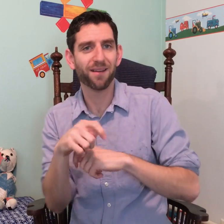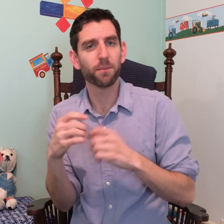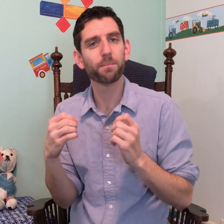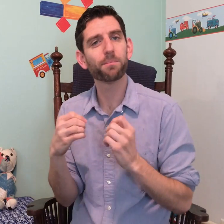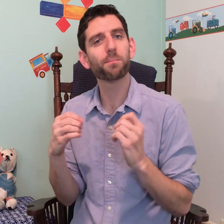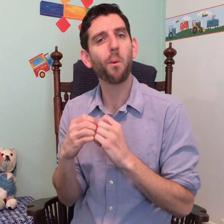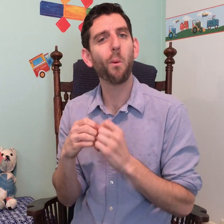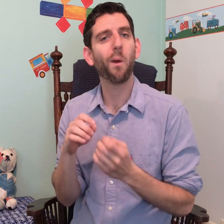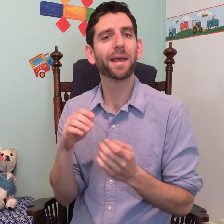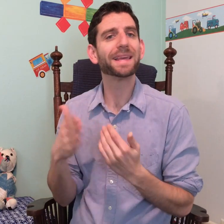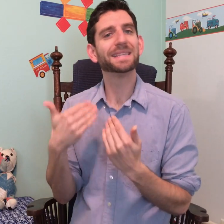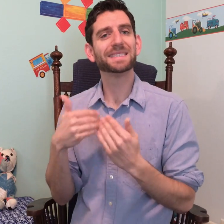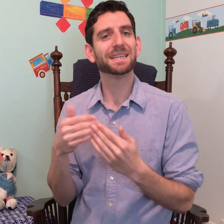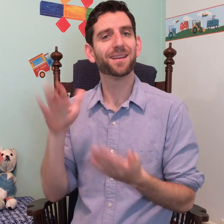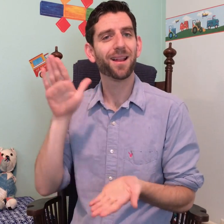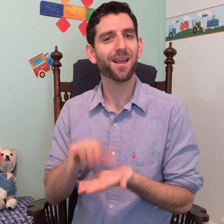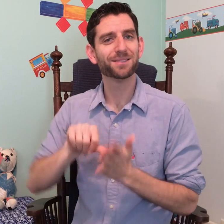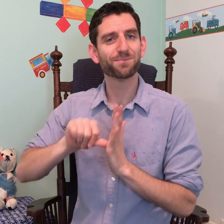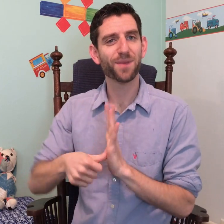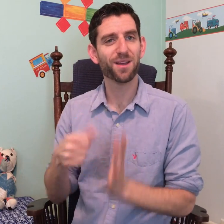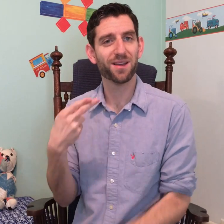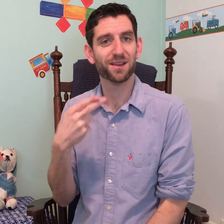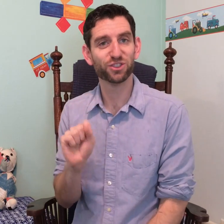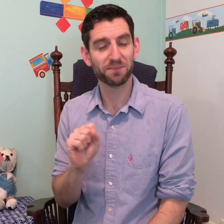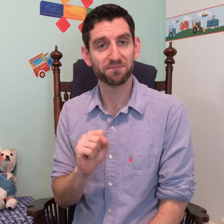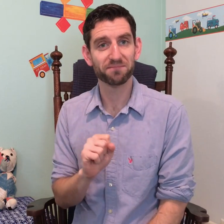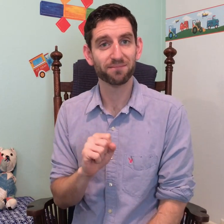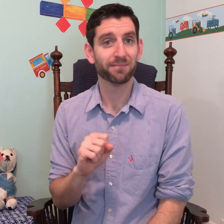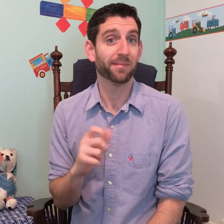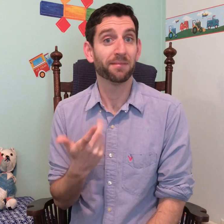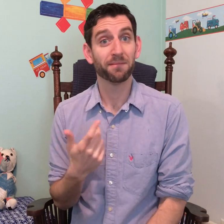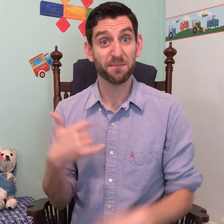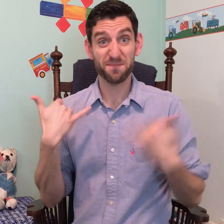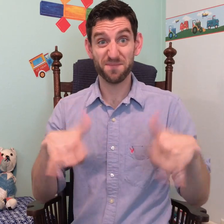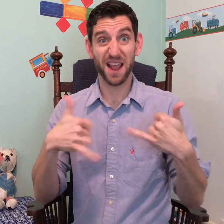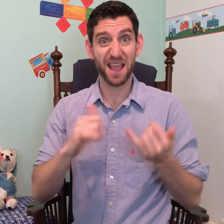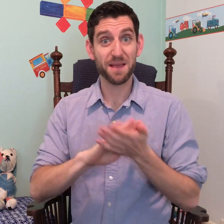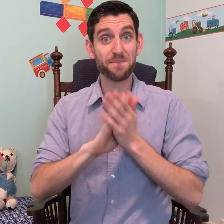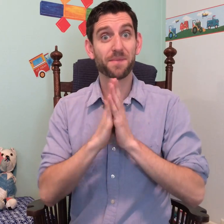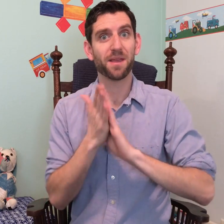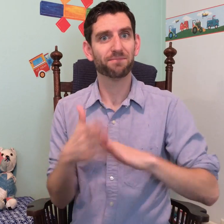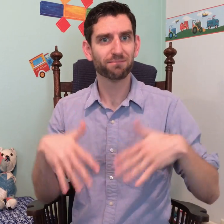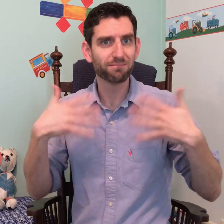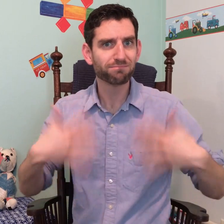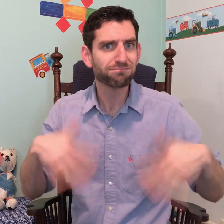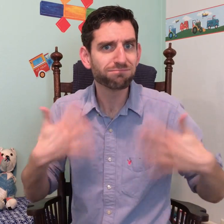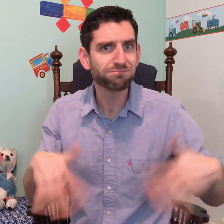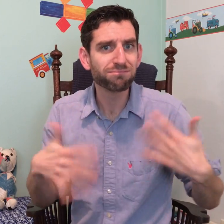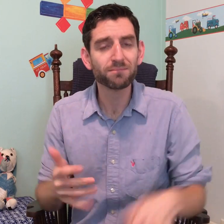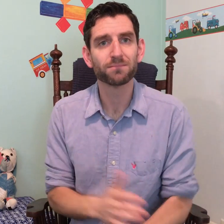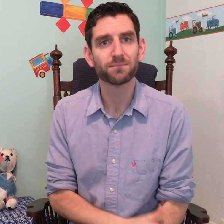with an easier, less marked handshape so the sign for PLAY will now use a 5 handshape instead of a Y handshape.